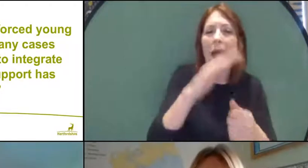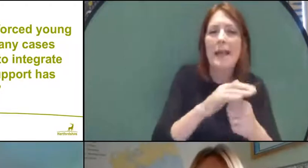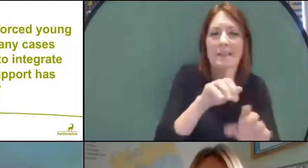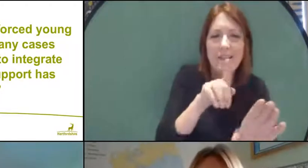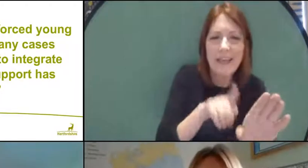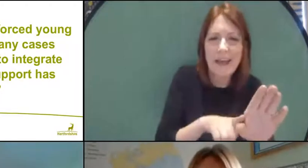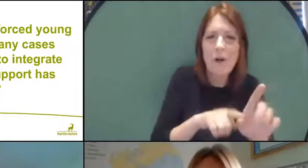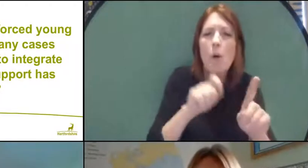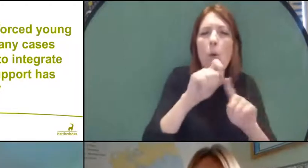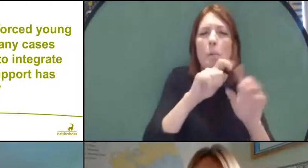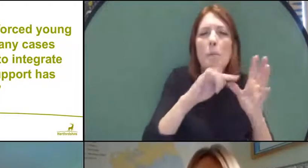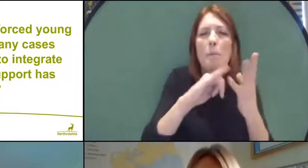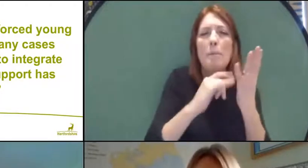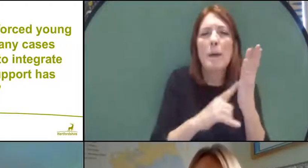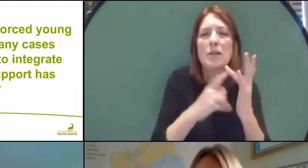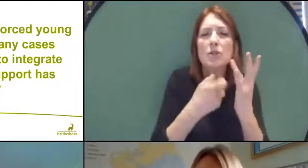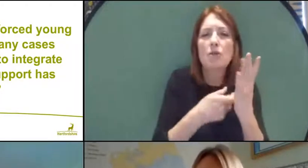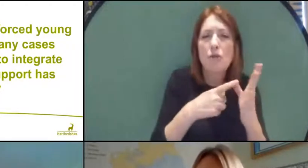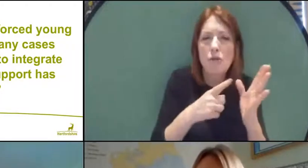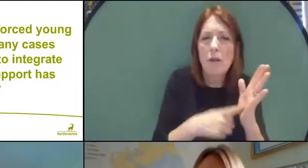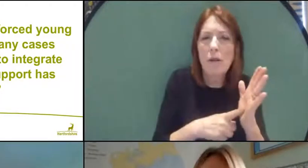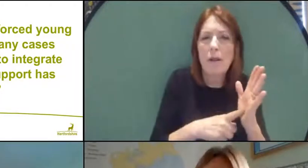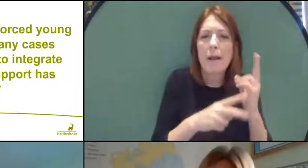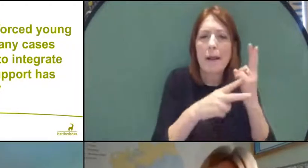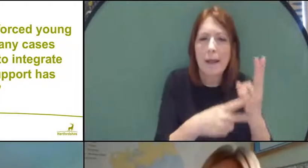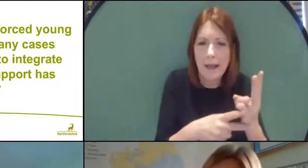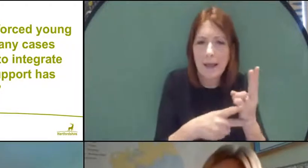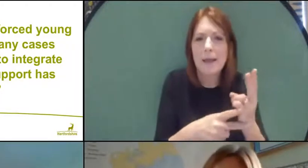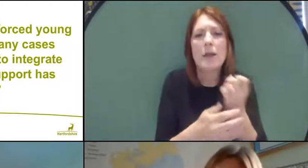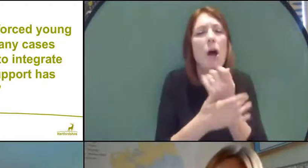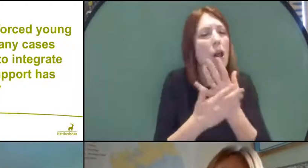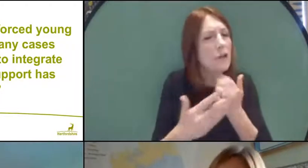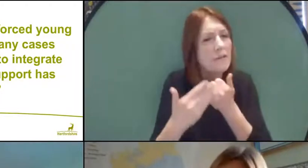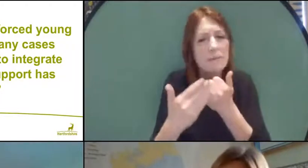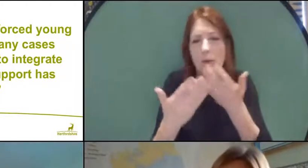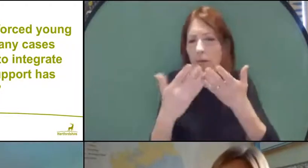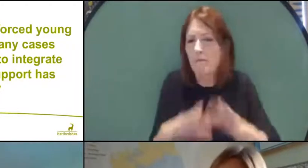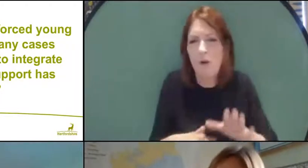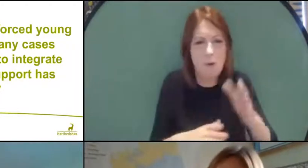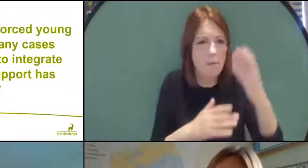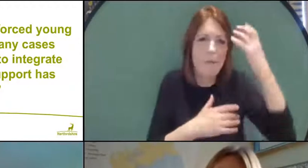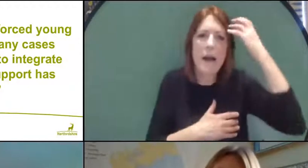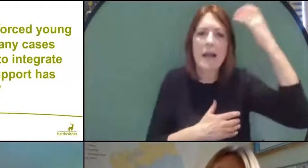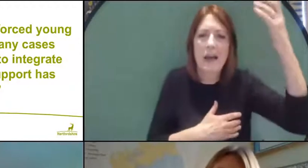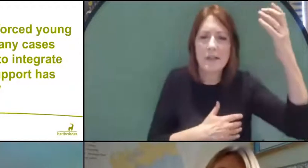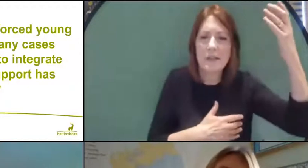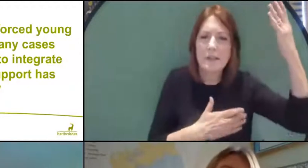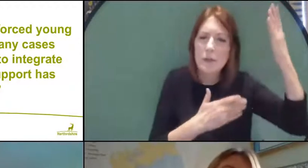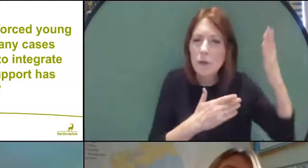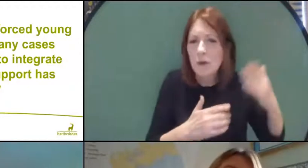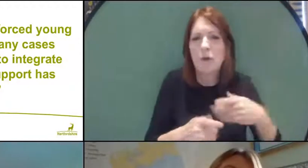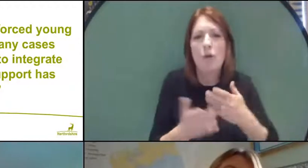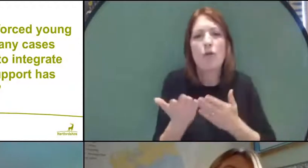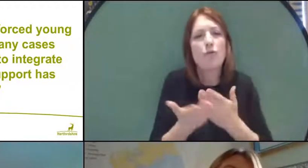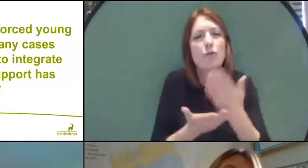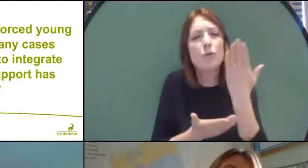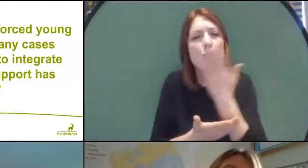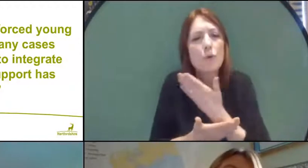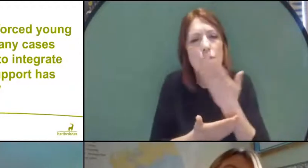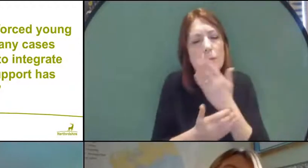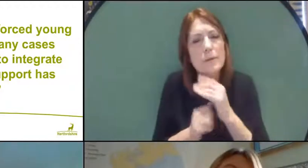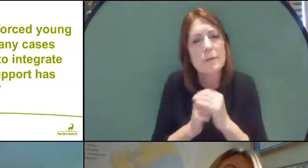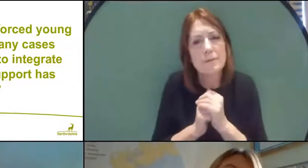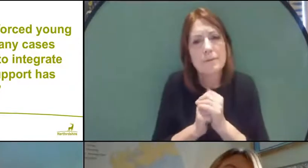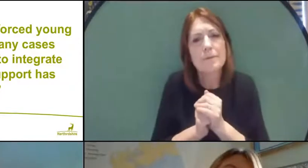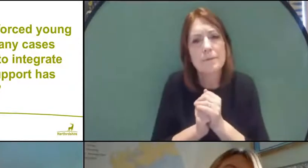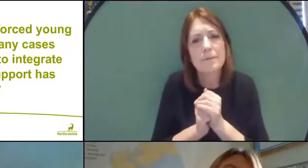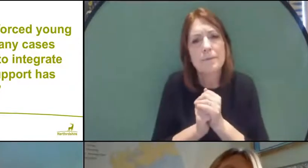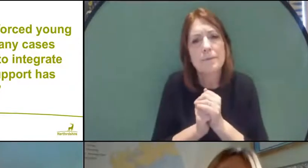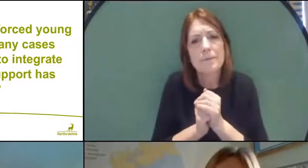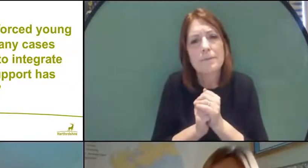And there has been a lot of support come from government to schools. I can't quite remember